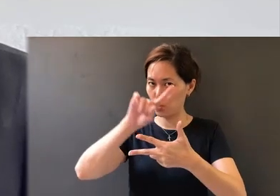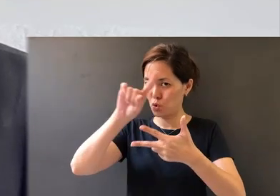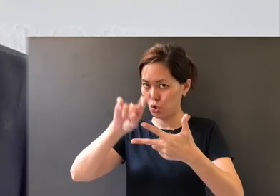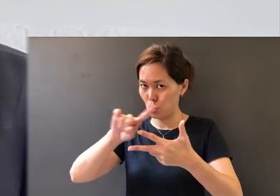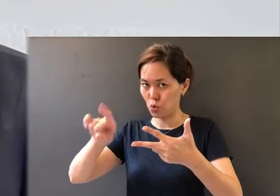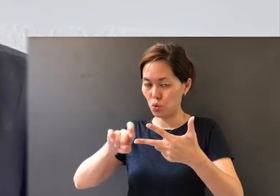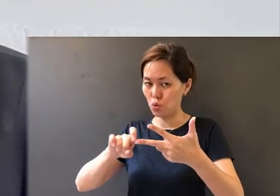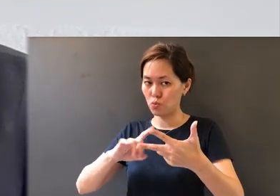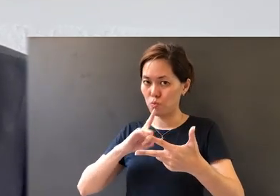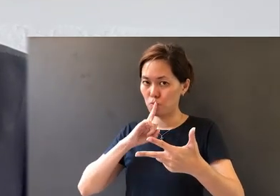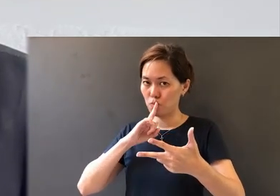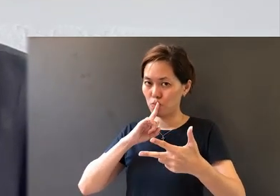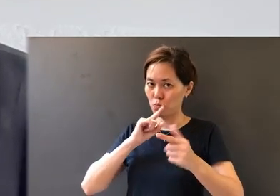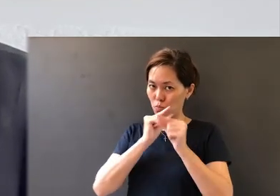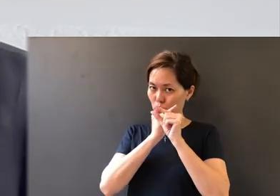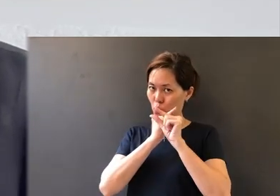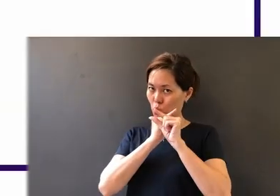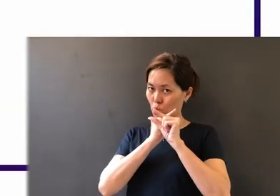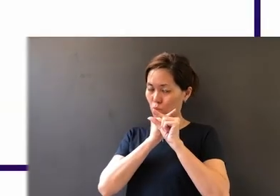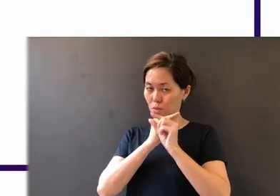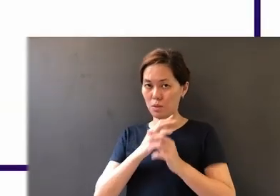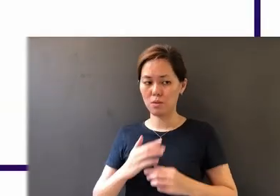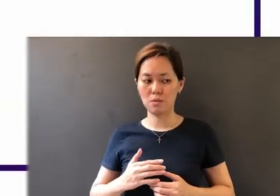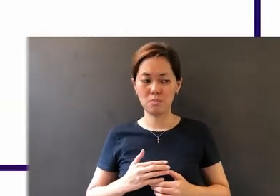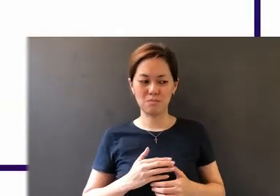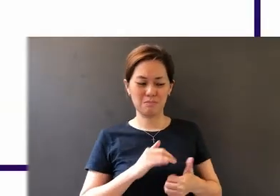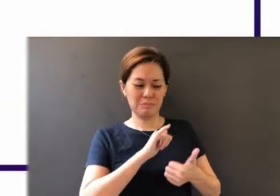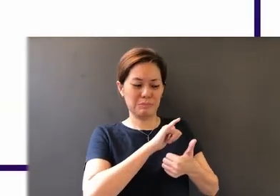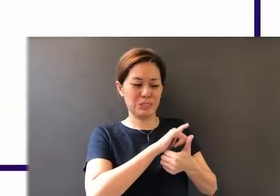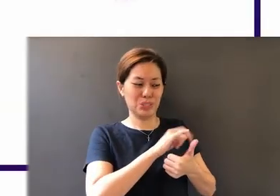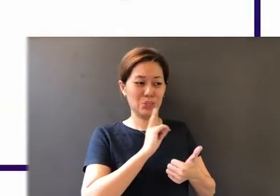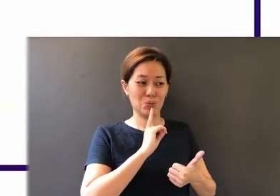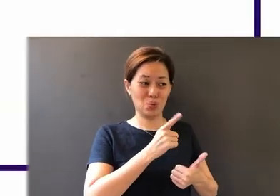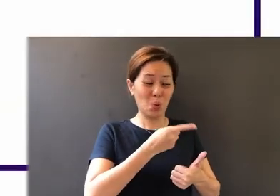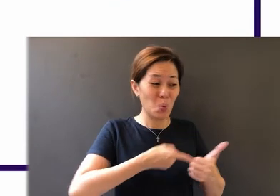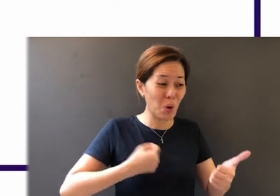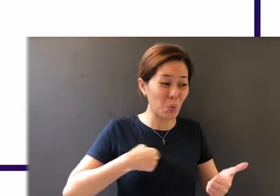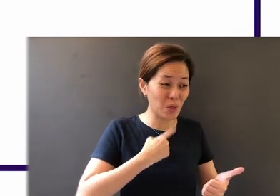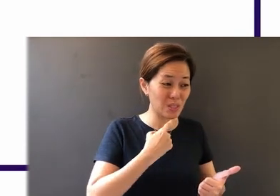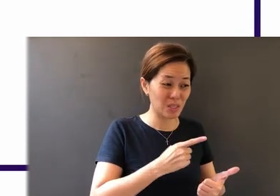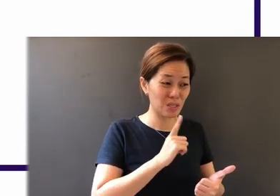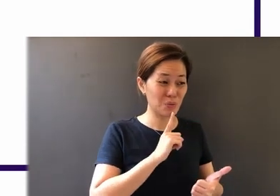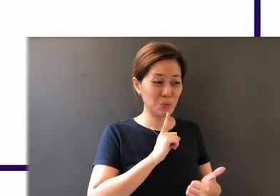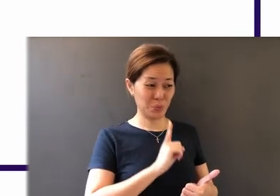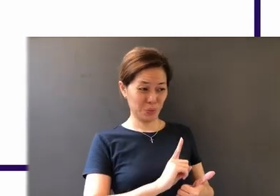to guard our tongue. Is this true what we are going to say? Is it a kind